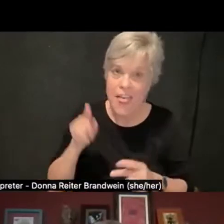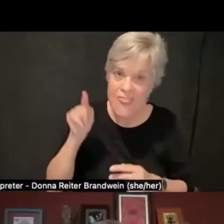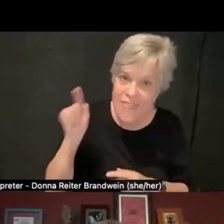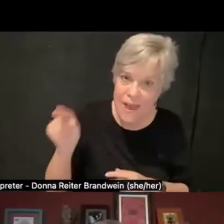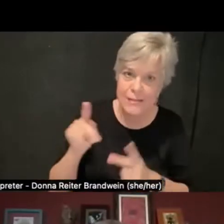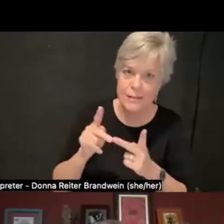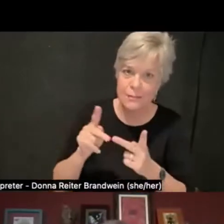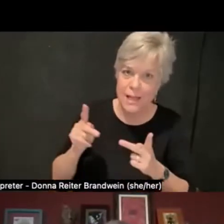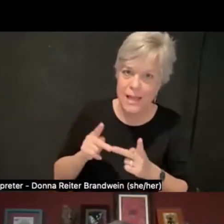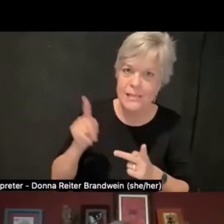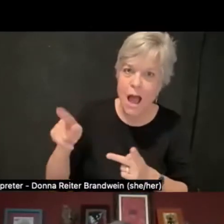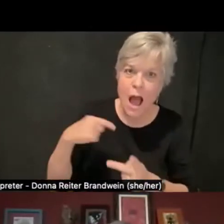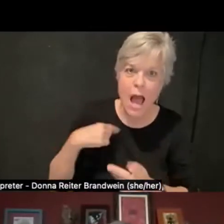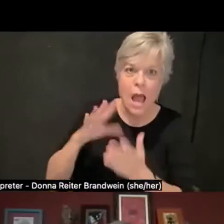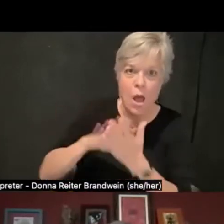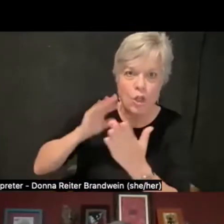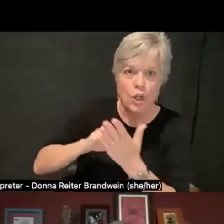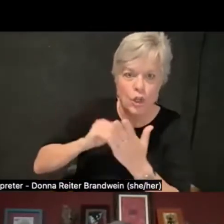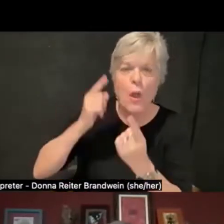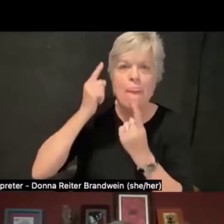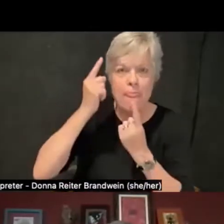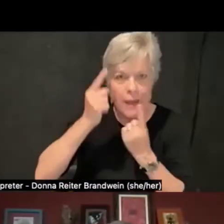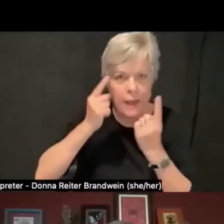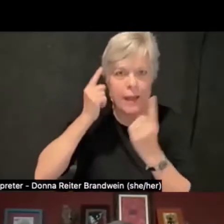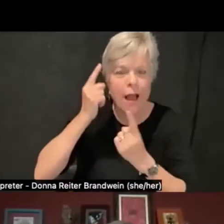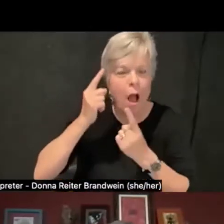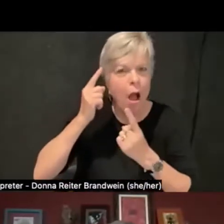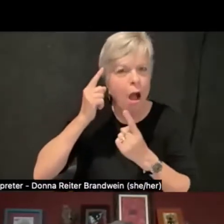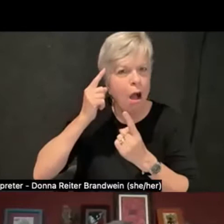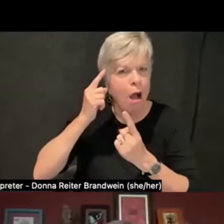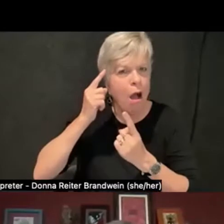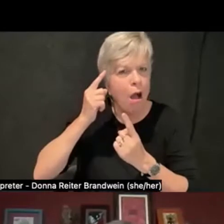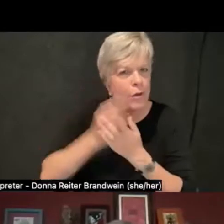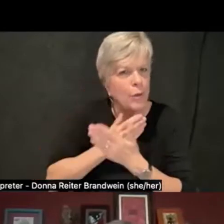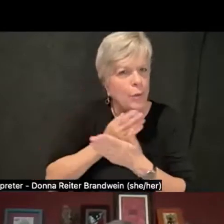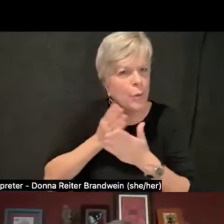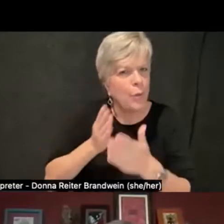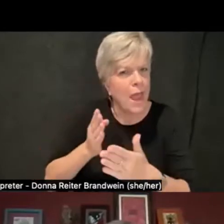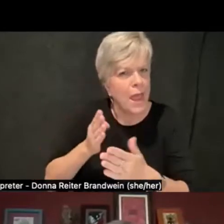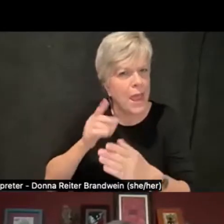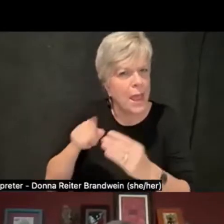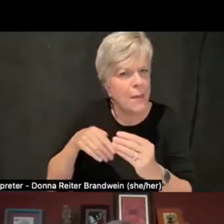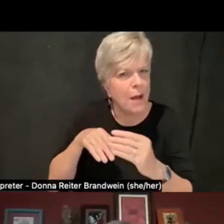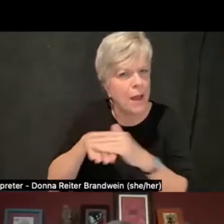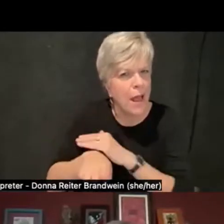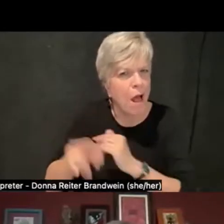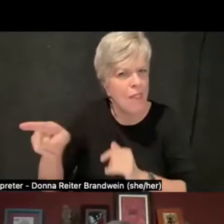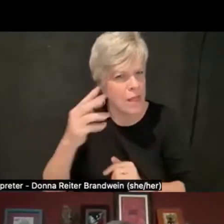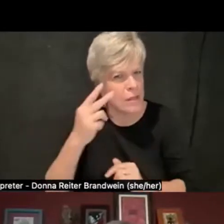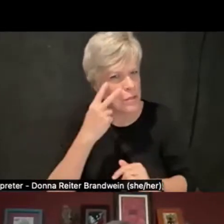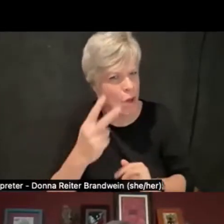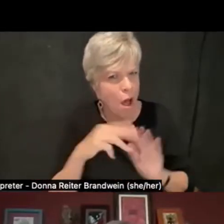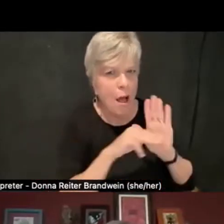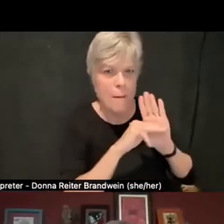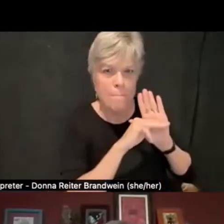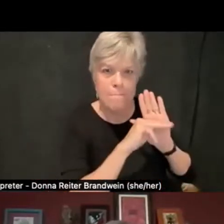where they were learning to think about access in new ways. They were seeing models of access in ways that they had never seen before.